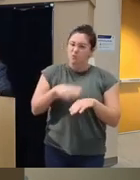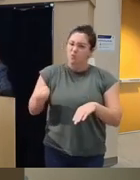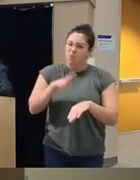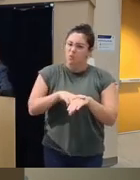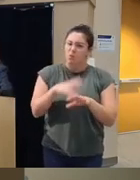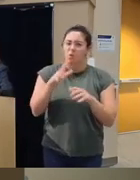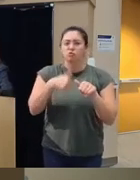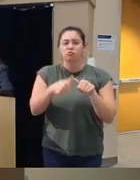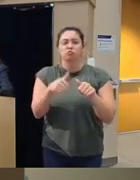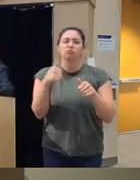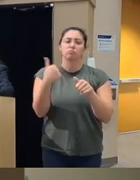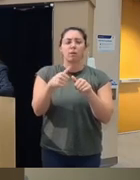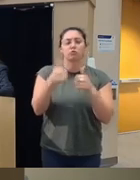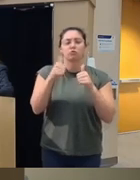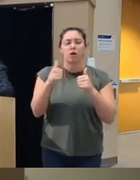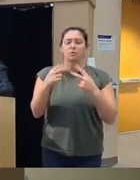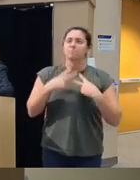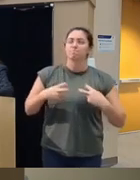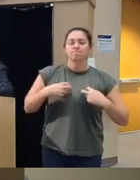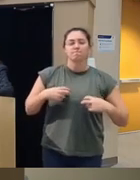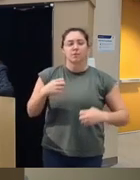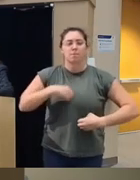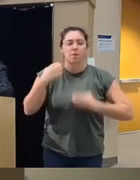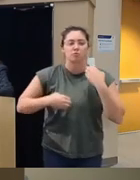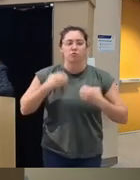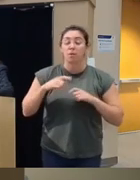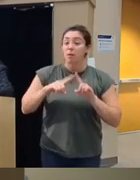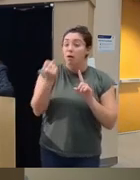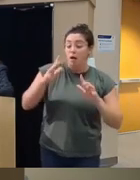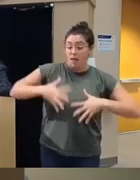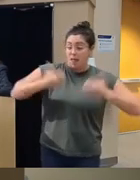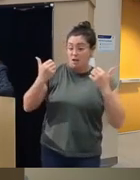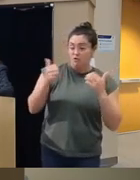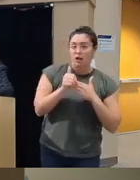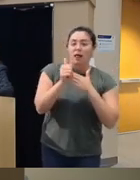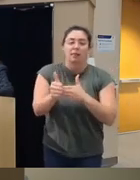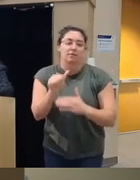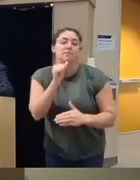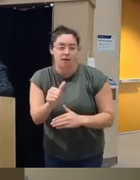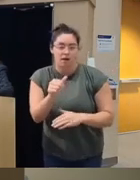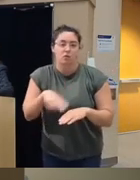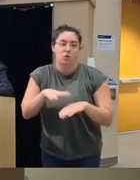ways but what you do with the anger can lead to unhealthy behaviors for example if anger causes